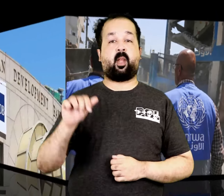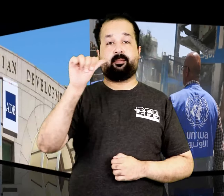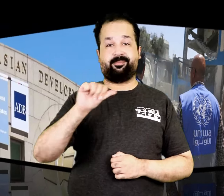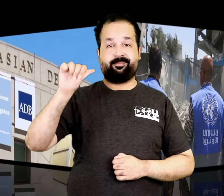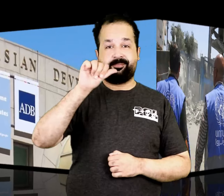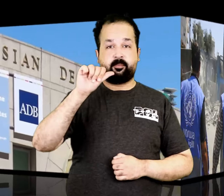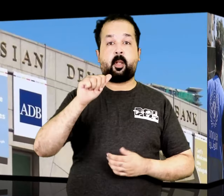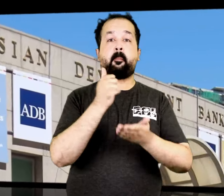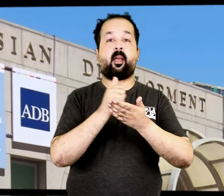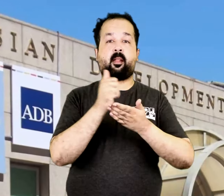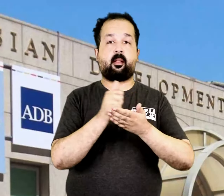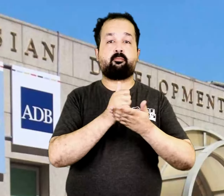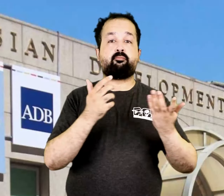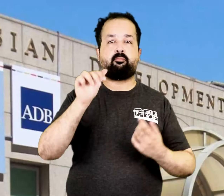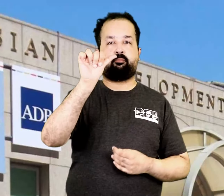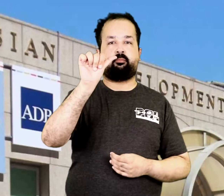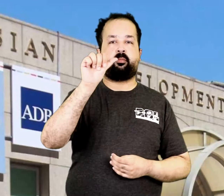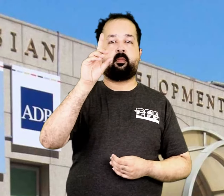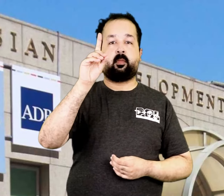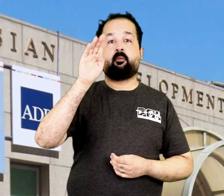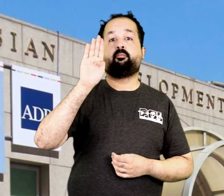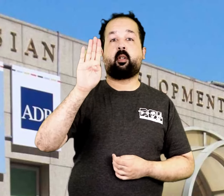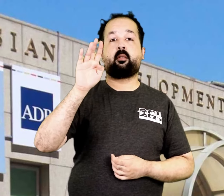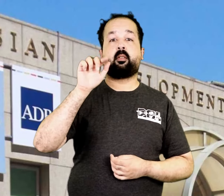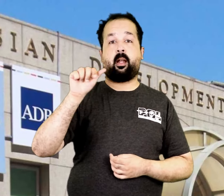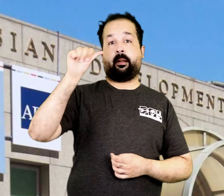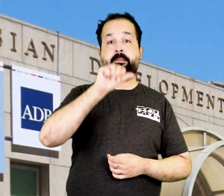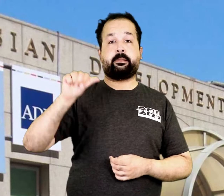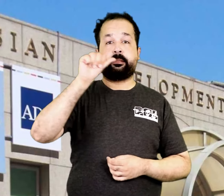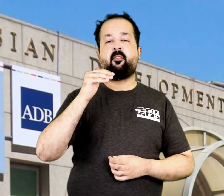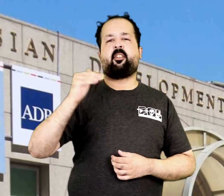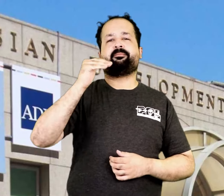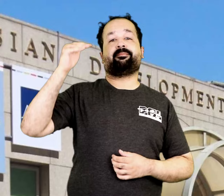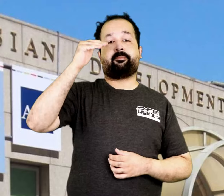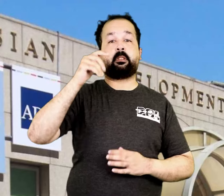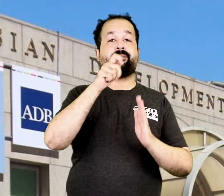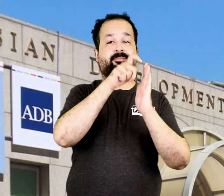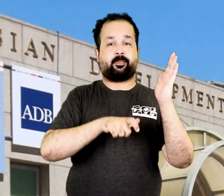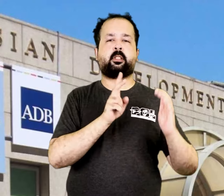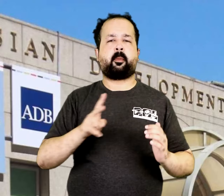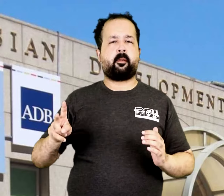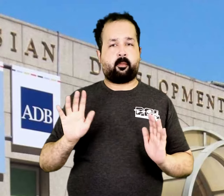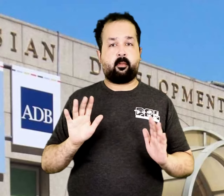The Asian Development Bank has released the Asian Development Outlook report.